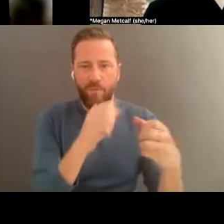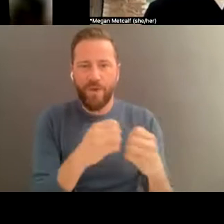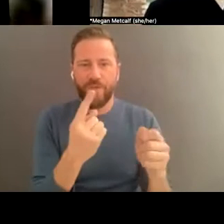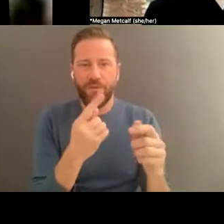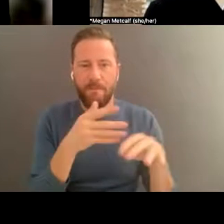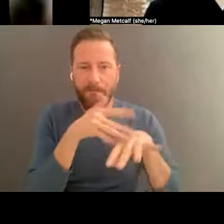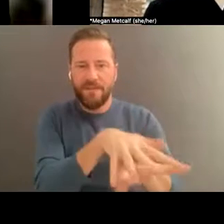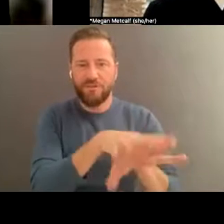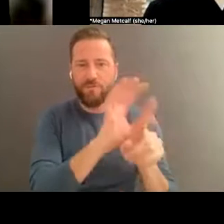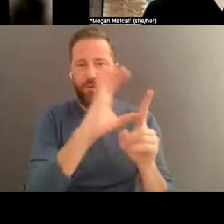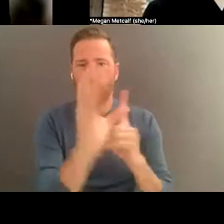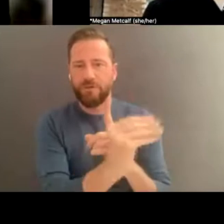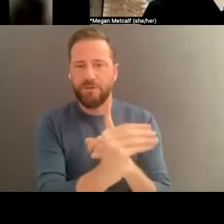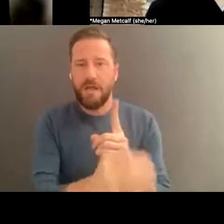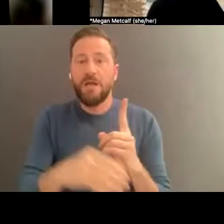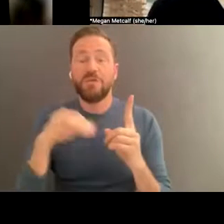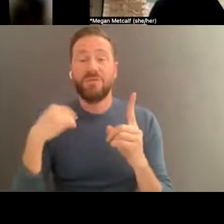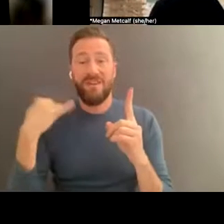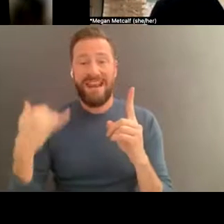ing is becoming more acceptable as a formal